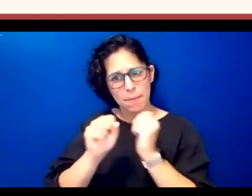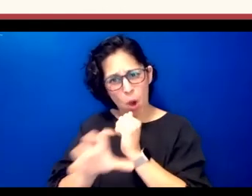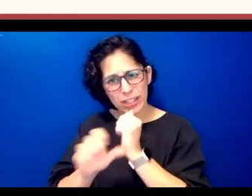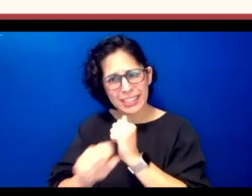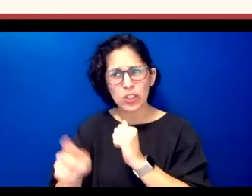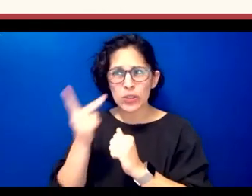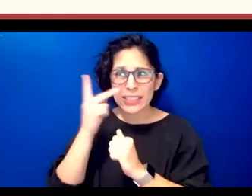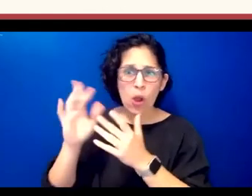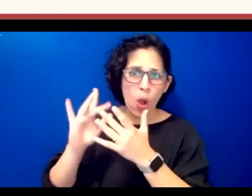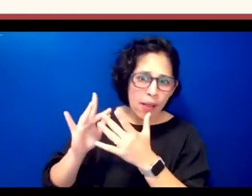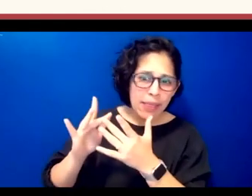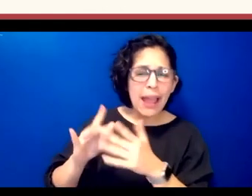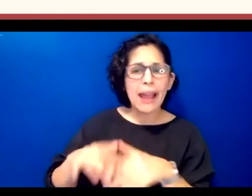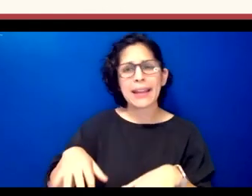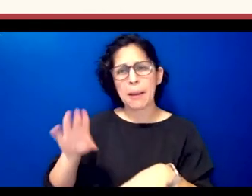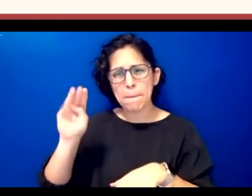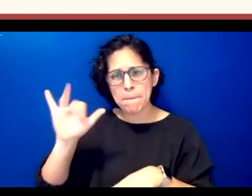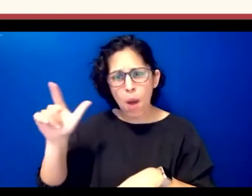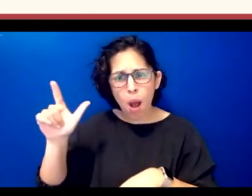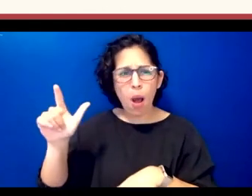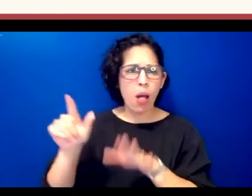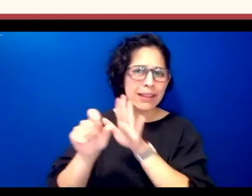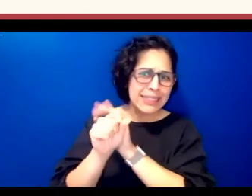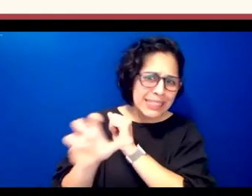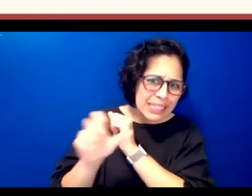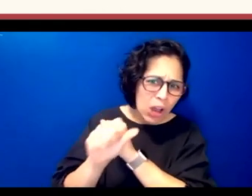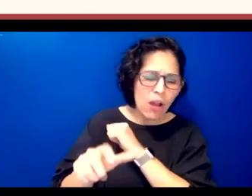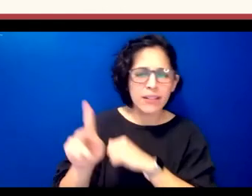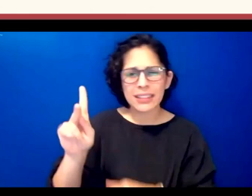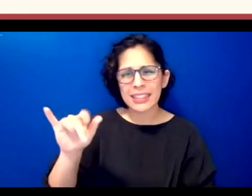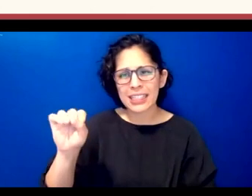at malls back when malls were a thing it's something that they were familiar with right